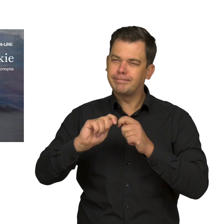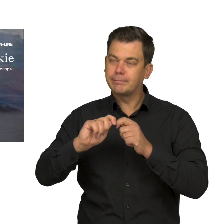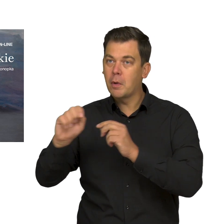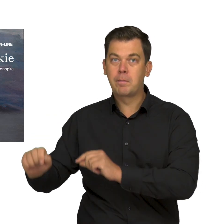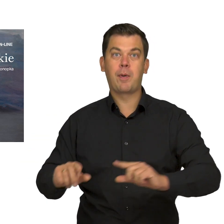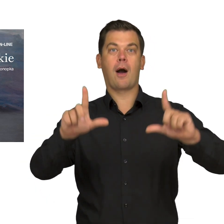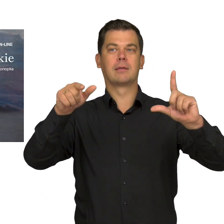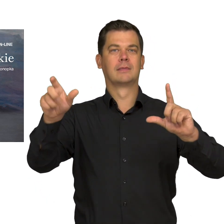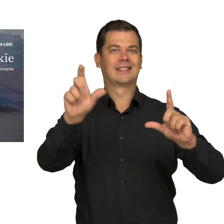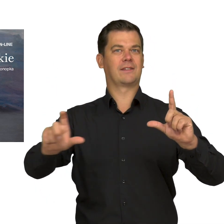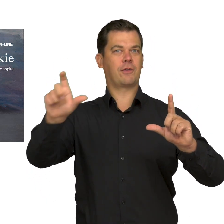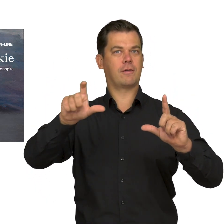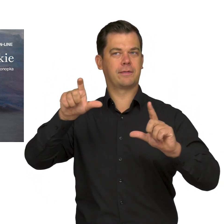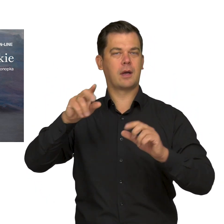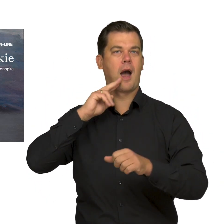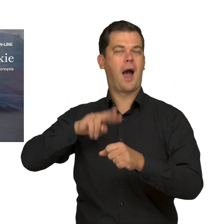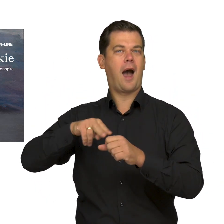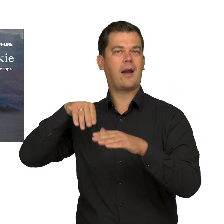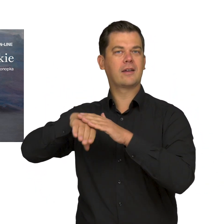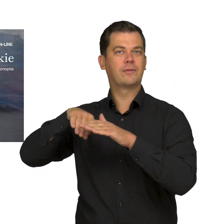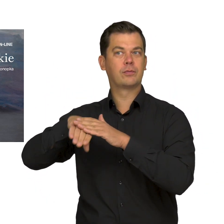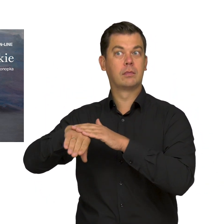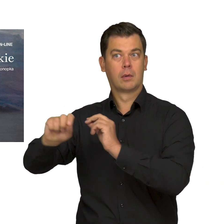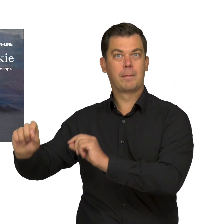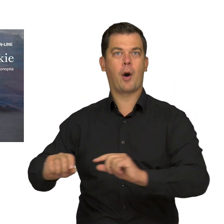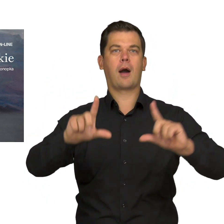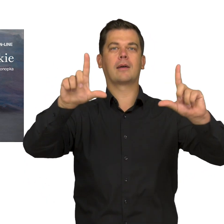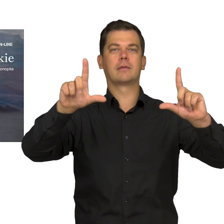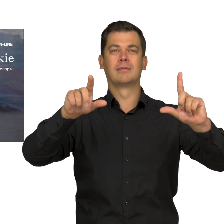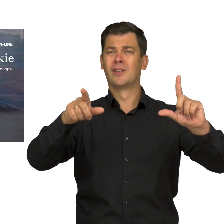inside the digital collection of the National Museum in Warsaw, which includes works